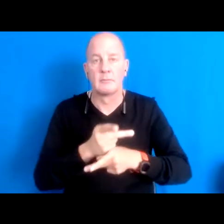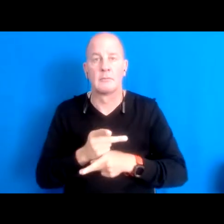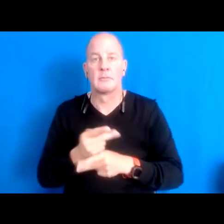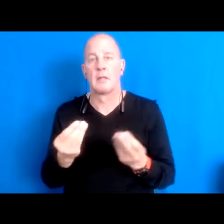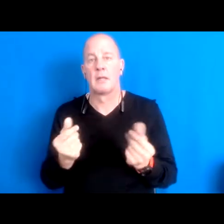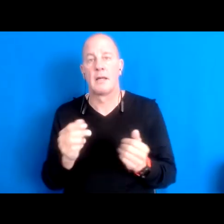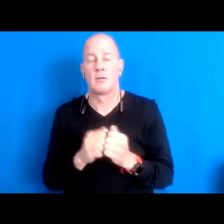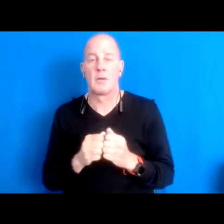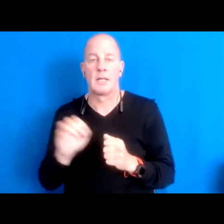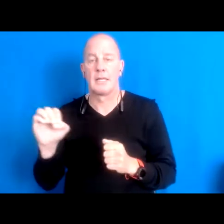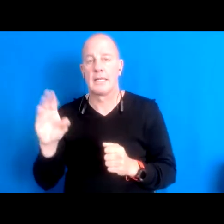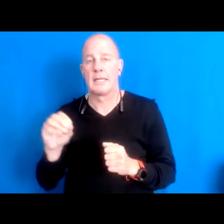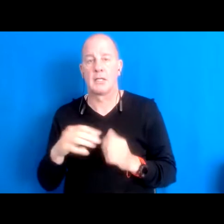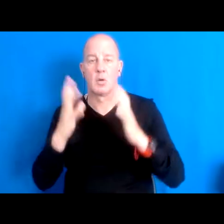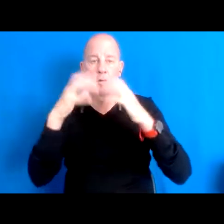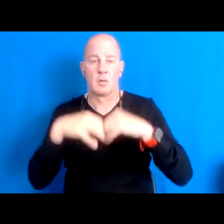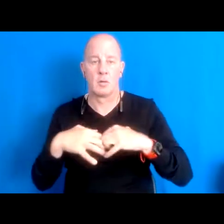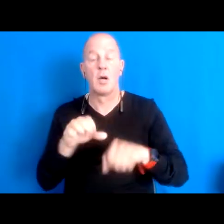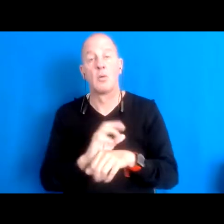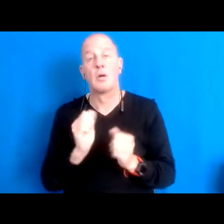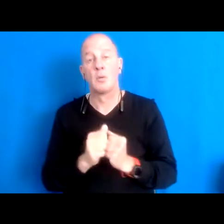working with fire to help to nurture more resilient landscapes.